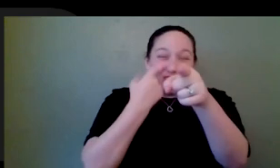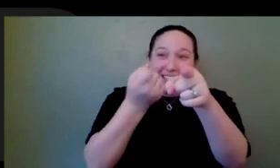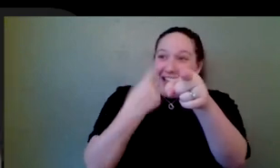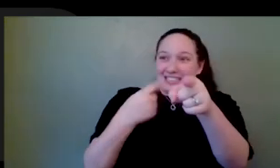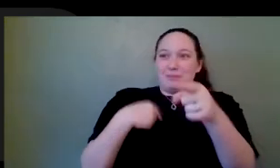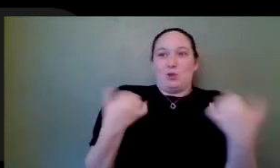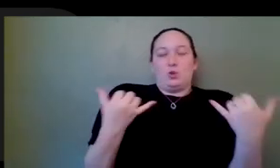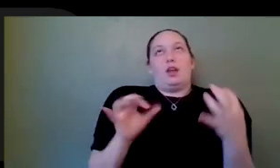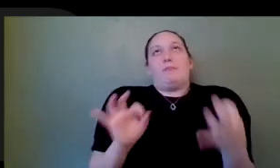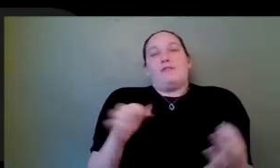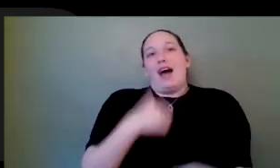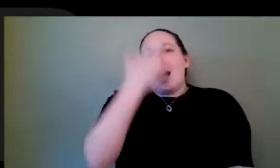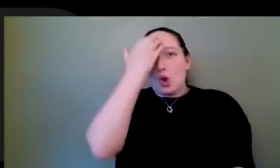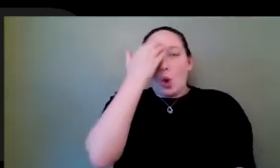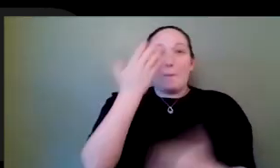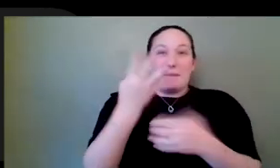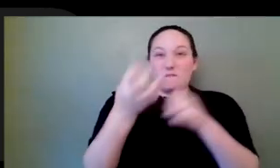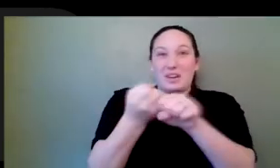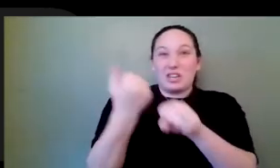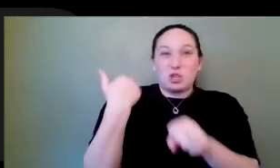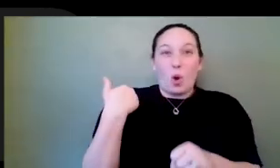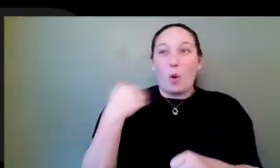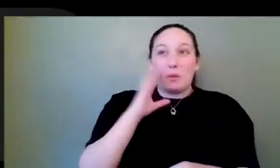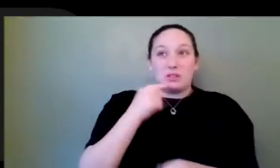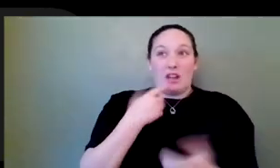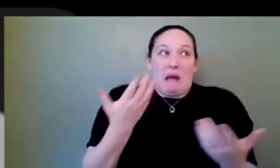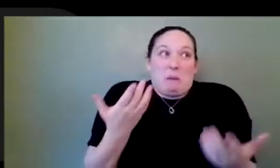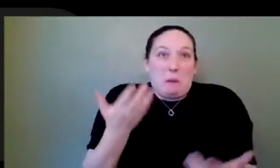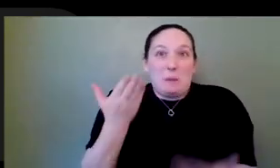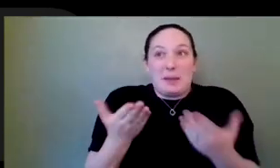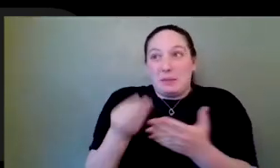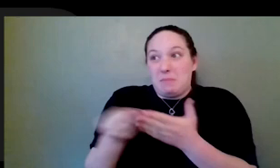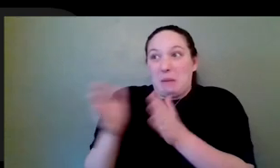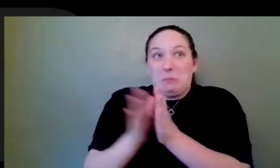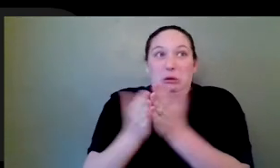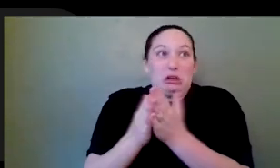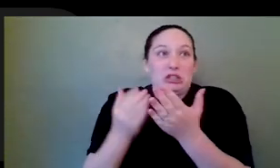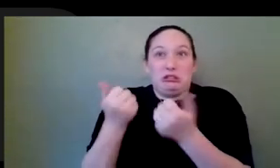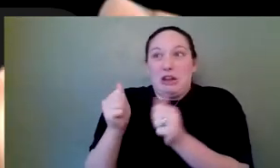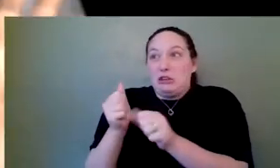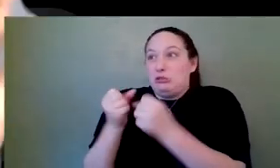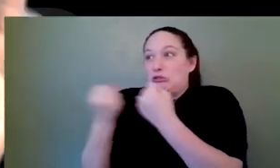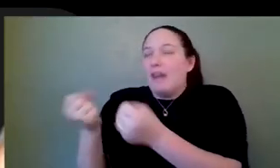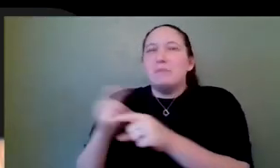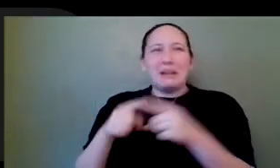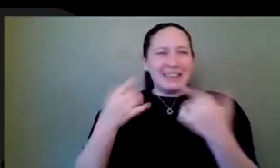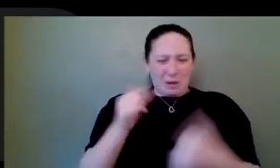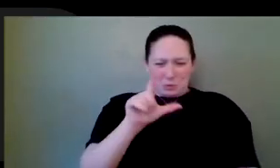like maybe get a book and take somebody's car out onto the road and see. But like, you can learn everything you could possibly need to know about